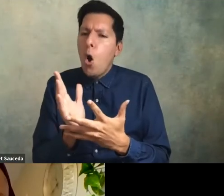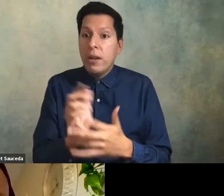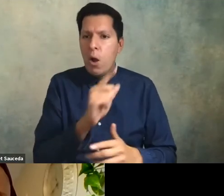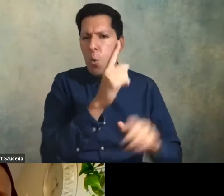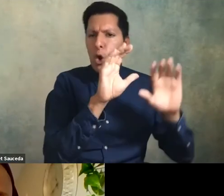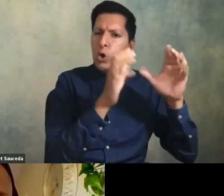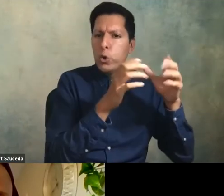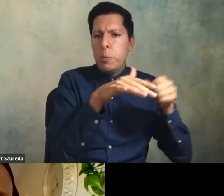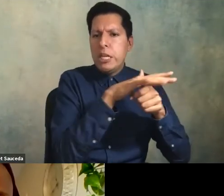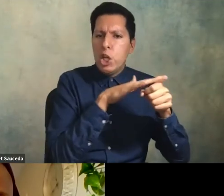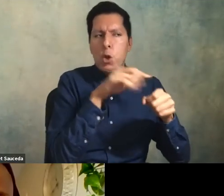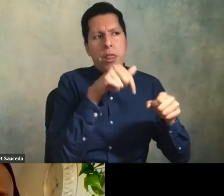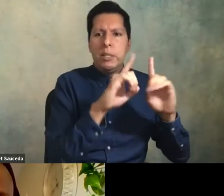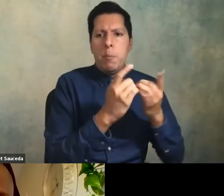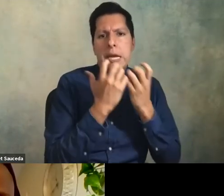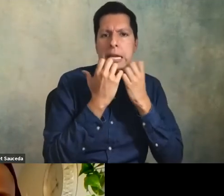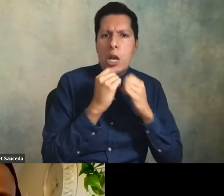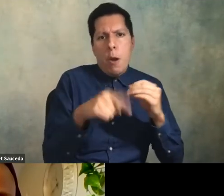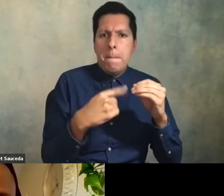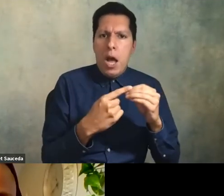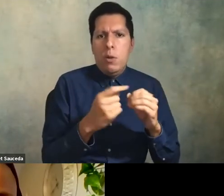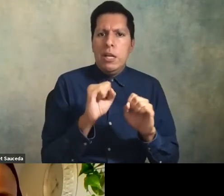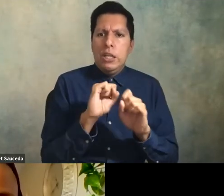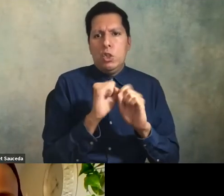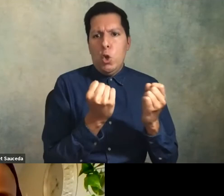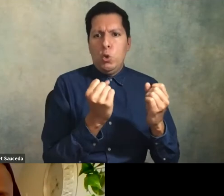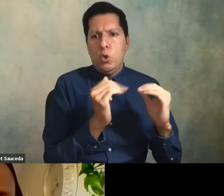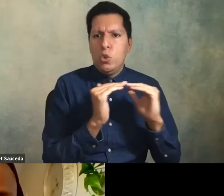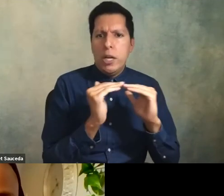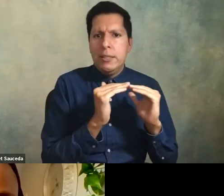particular department really care about social justice but these folks over here are opting out